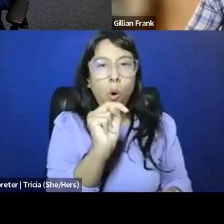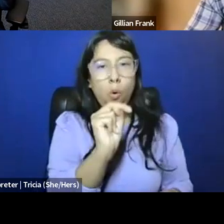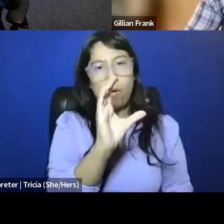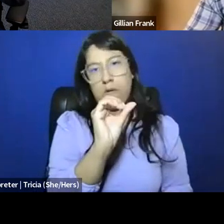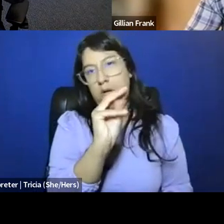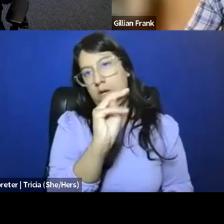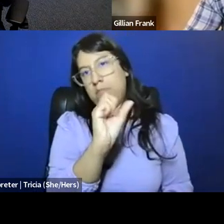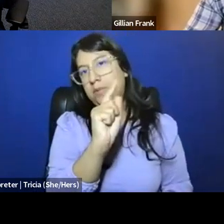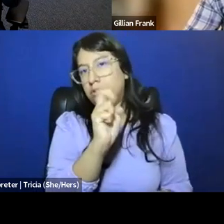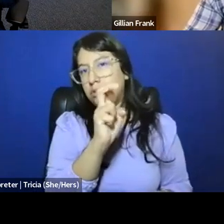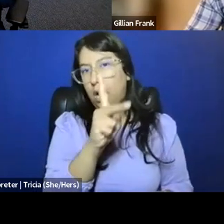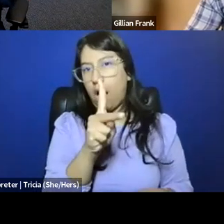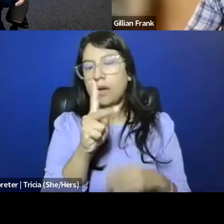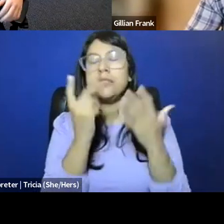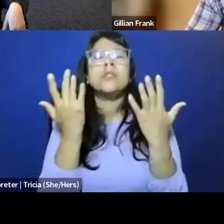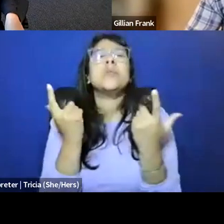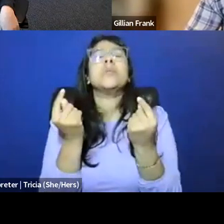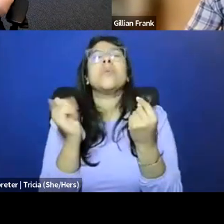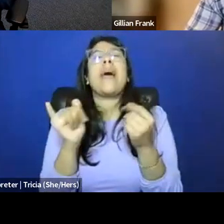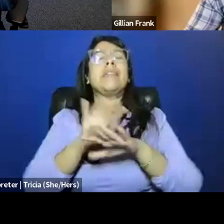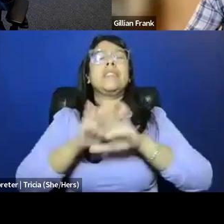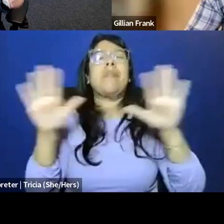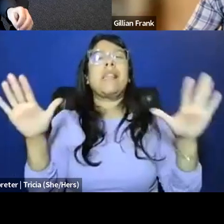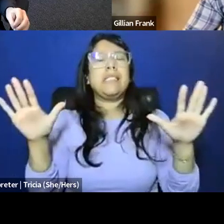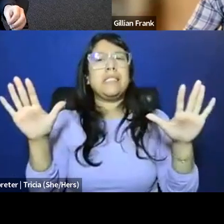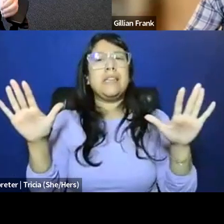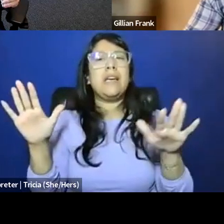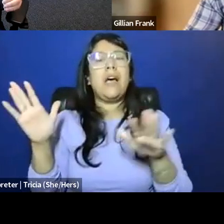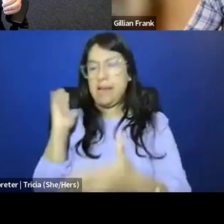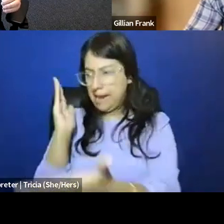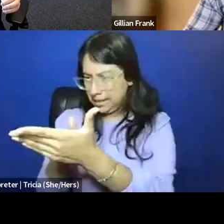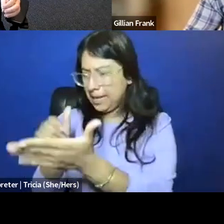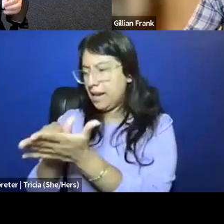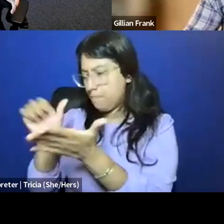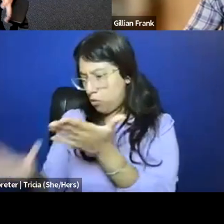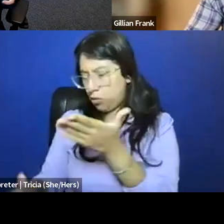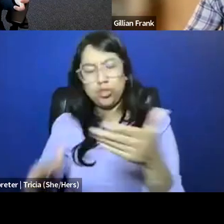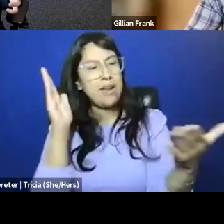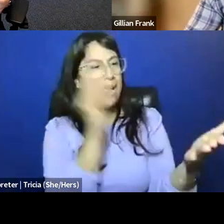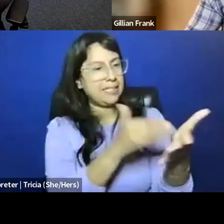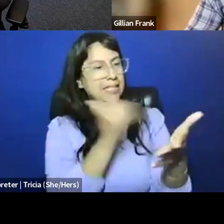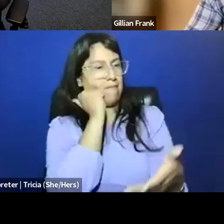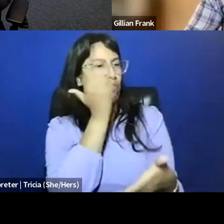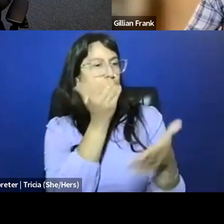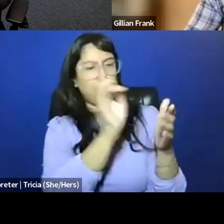like that sort of narrative of this split, of the anti-abortion versus anti-obscenity mission